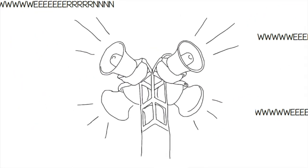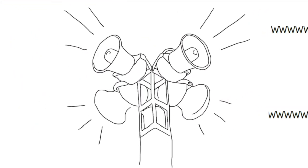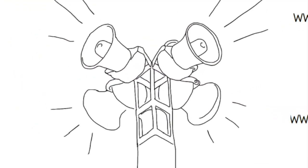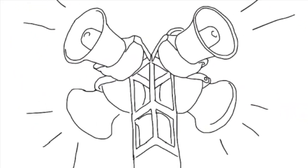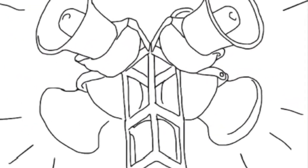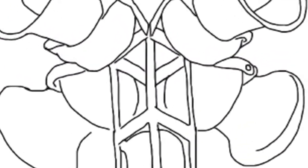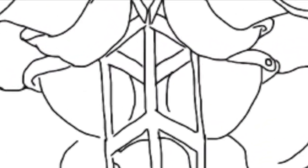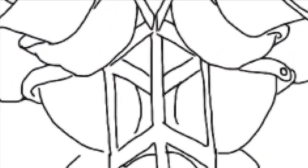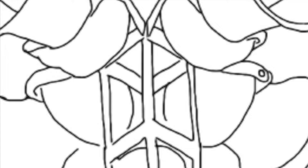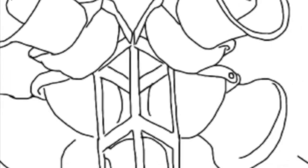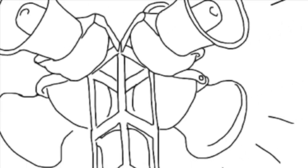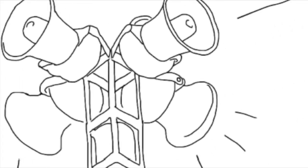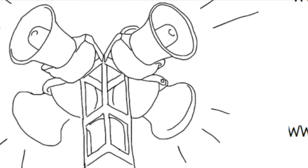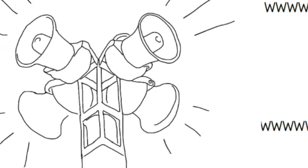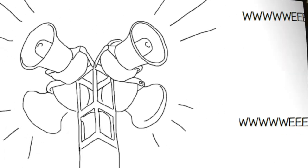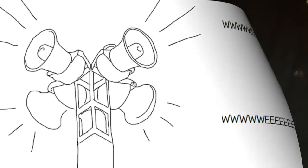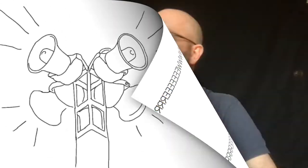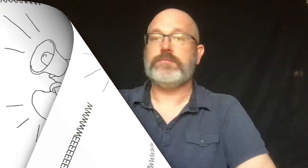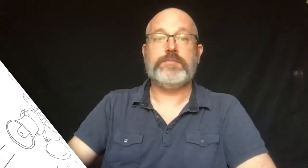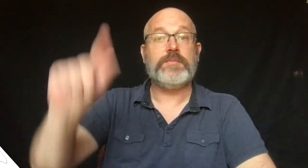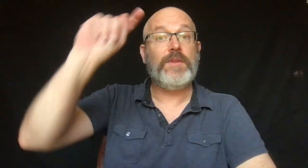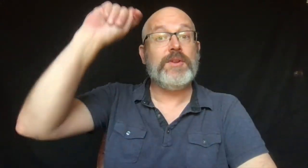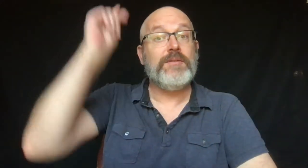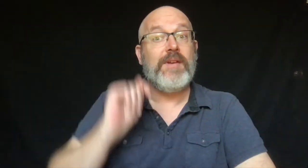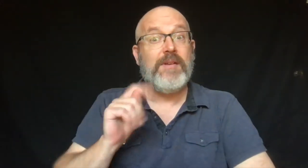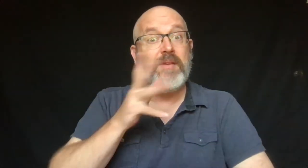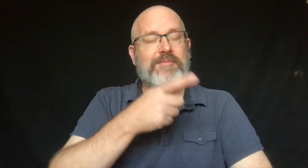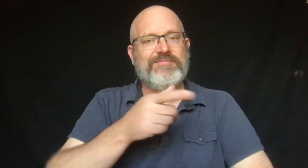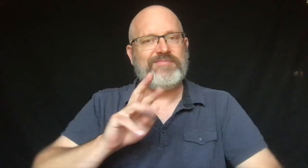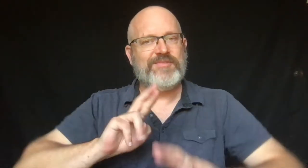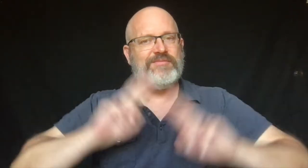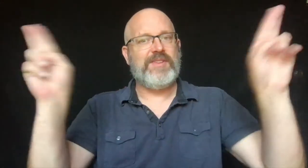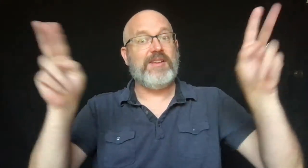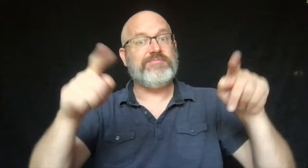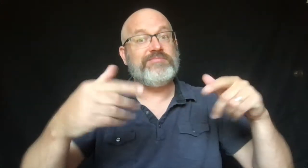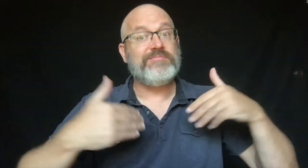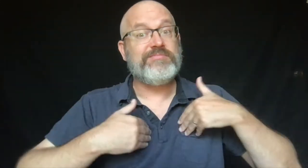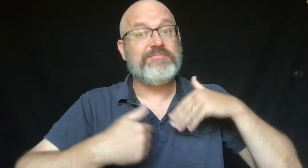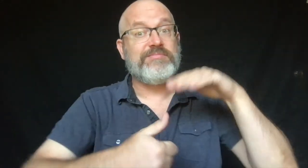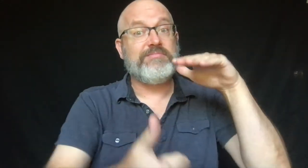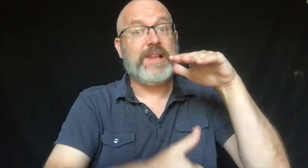Trinka's mom was ready.